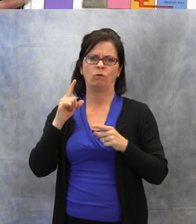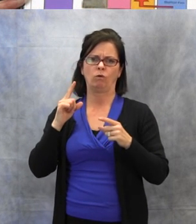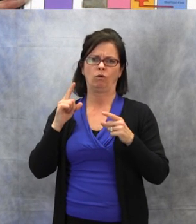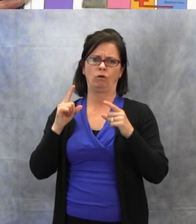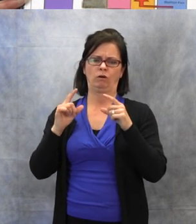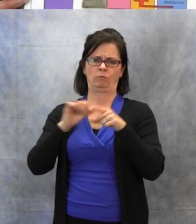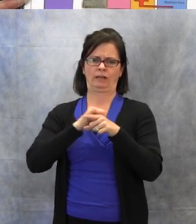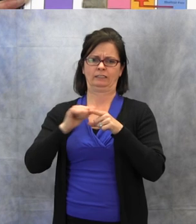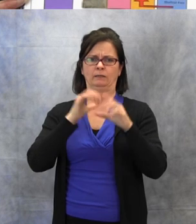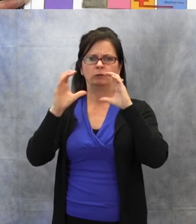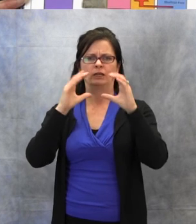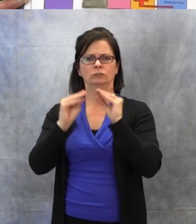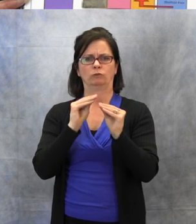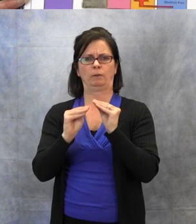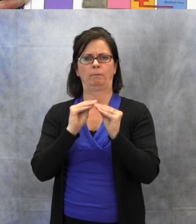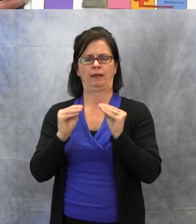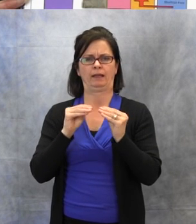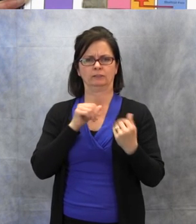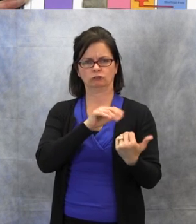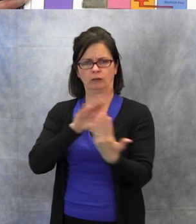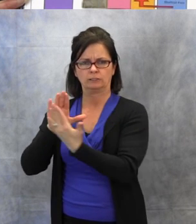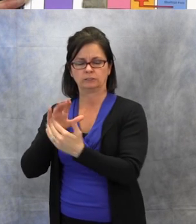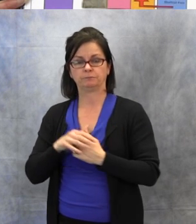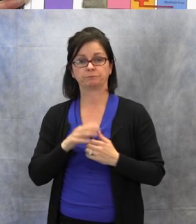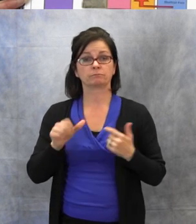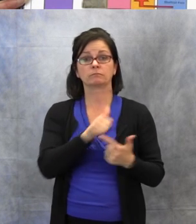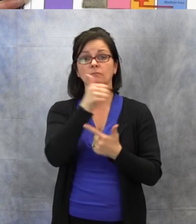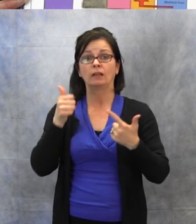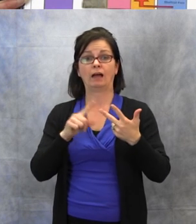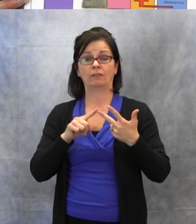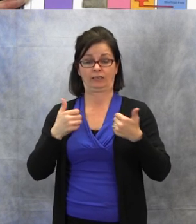using with the kids is a Wizzard's Challenge,